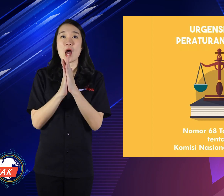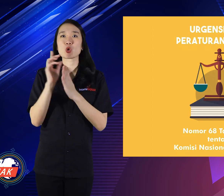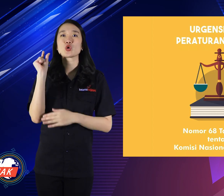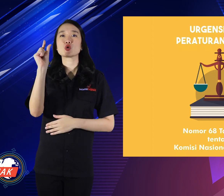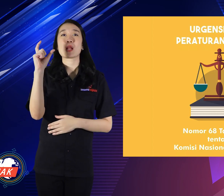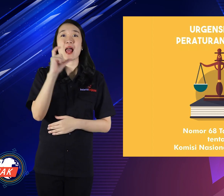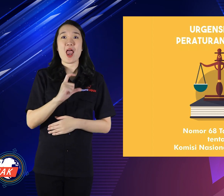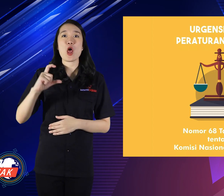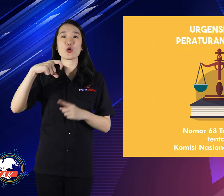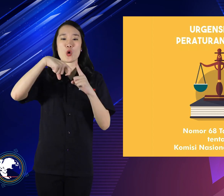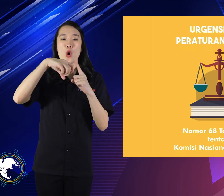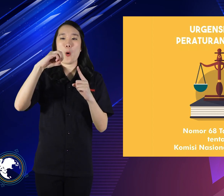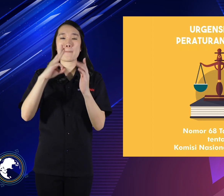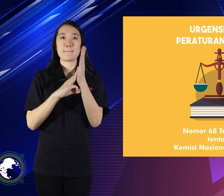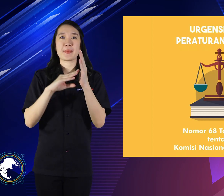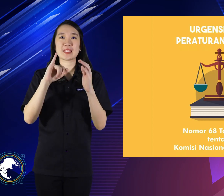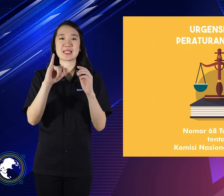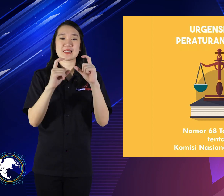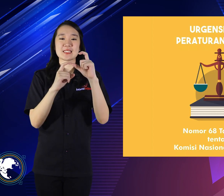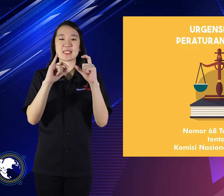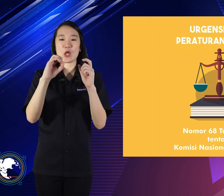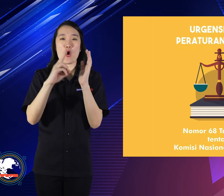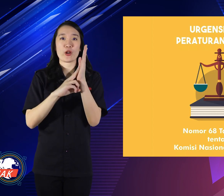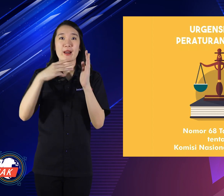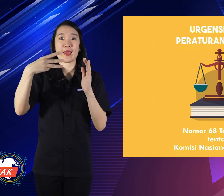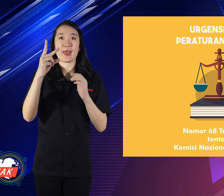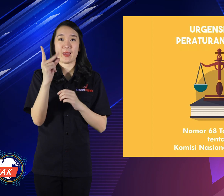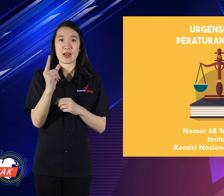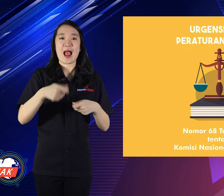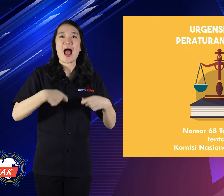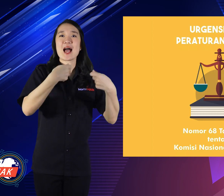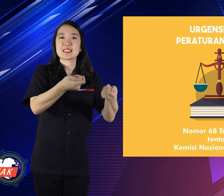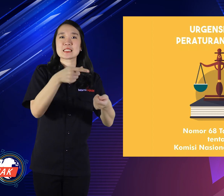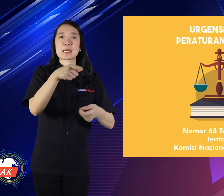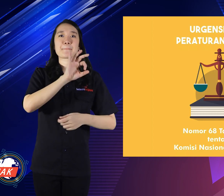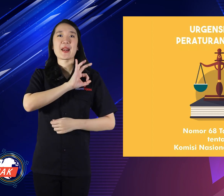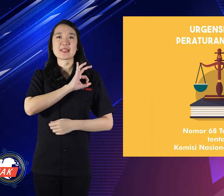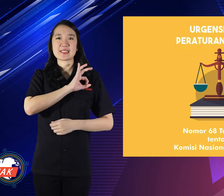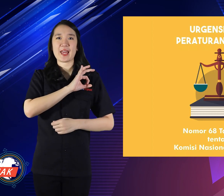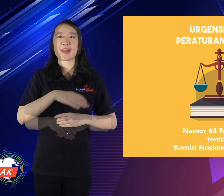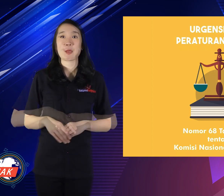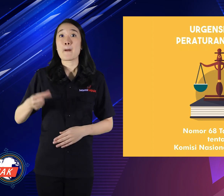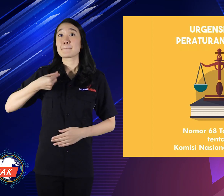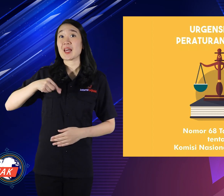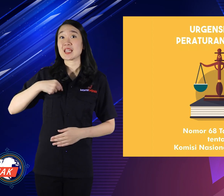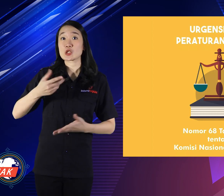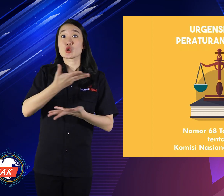Eventually clogging the heart, blood flow did not walk and eventually developed heart disease.